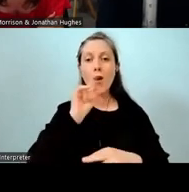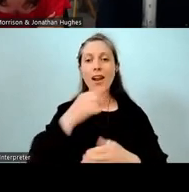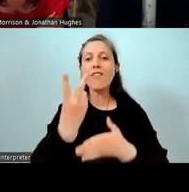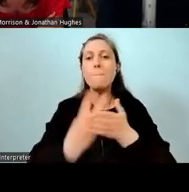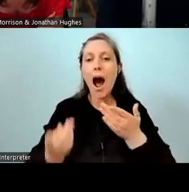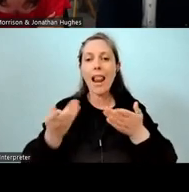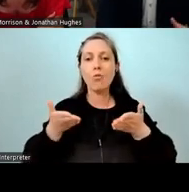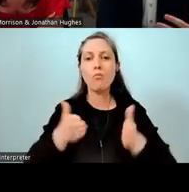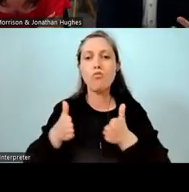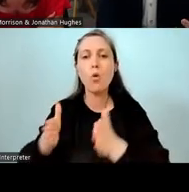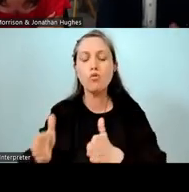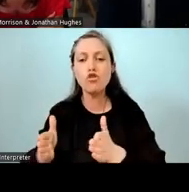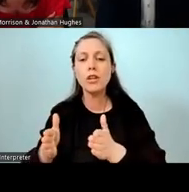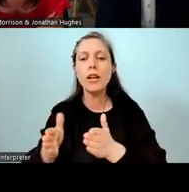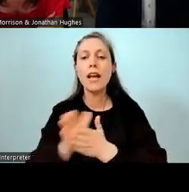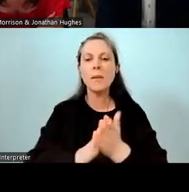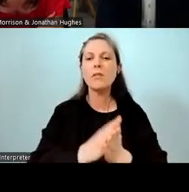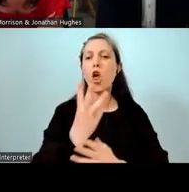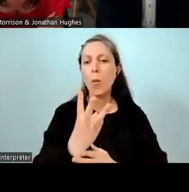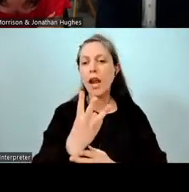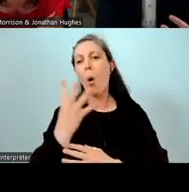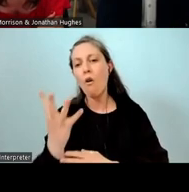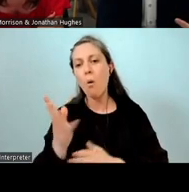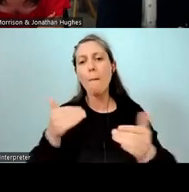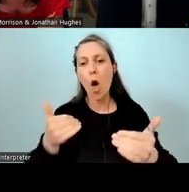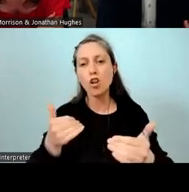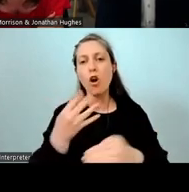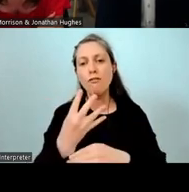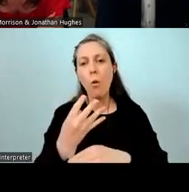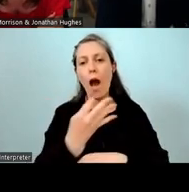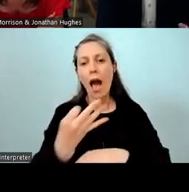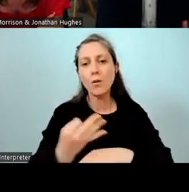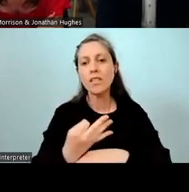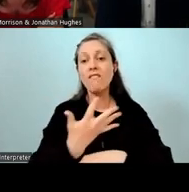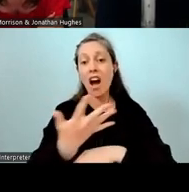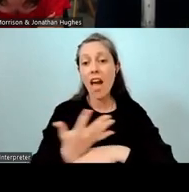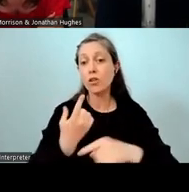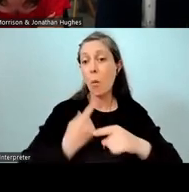So three or four blocks a week, four or five hours a week of bilingual education.